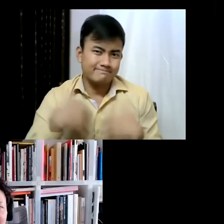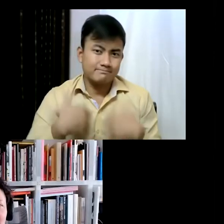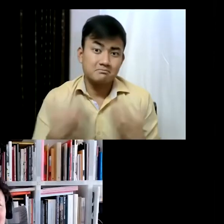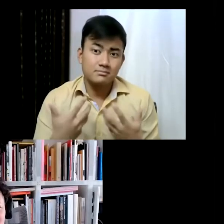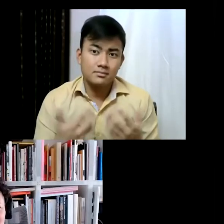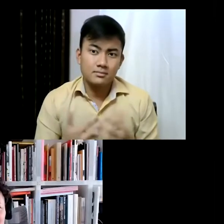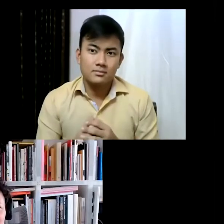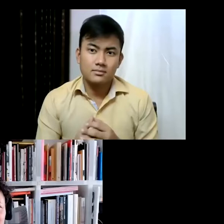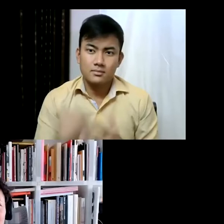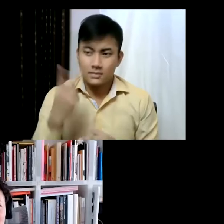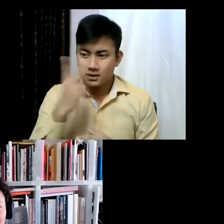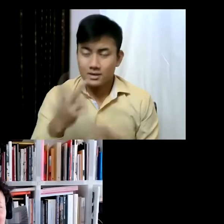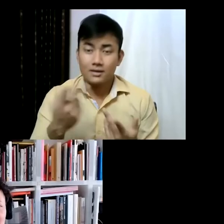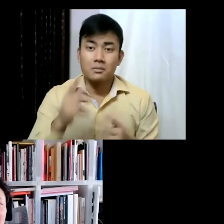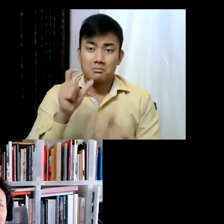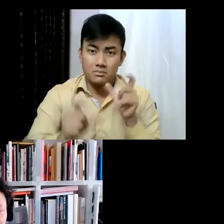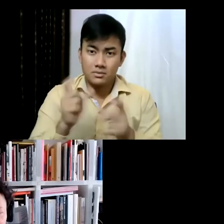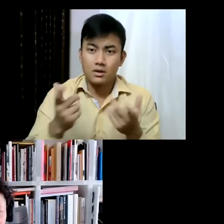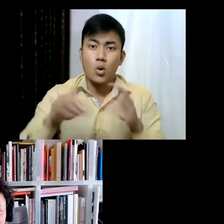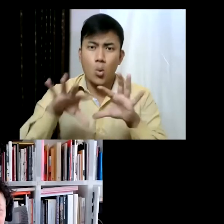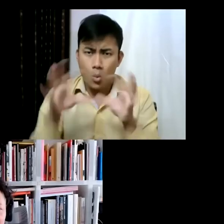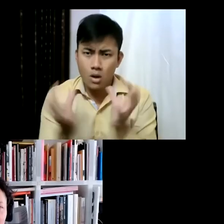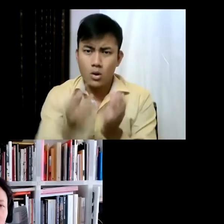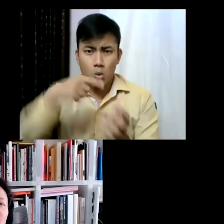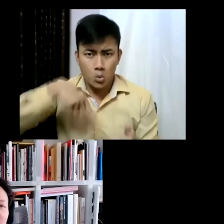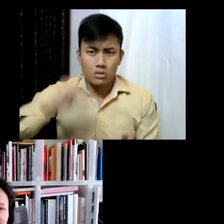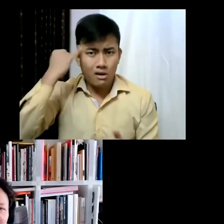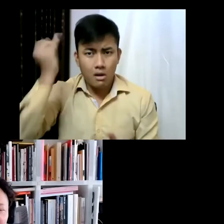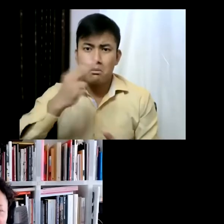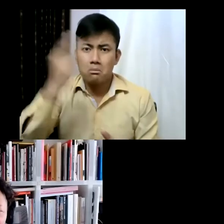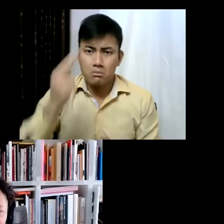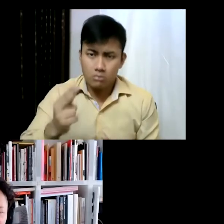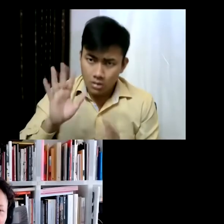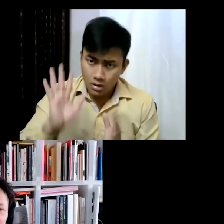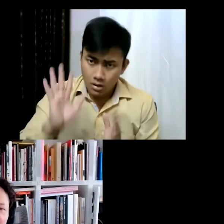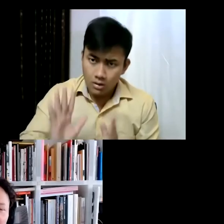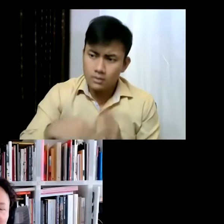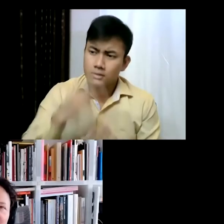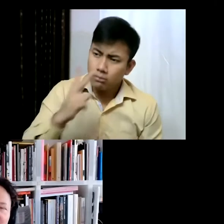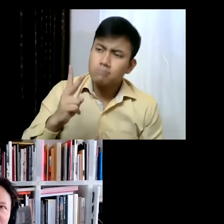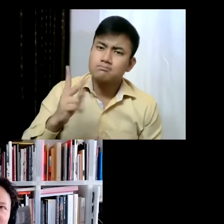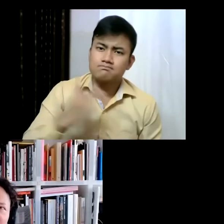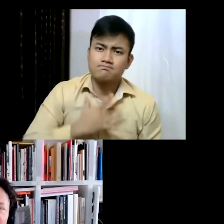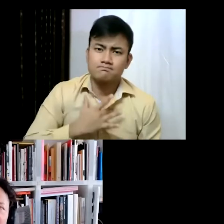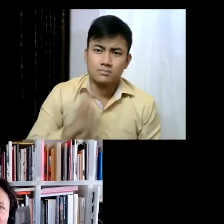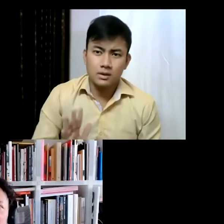depiction of the world as it may be...or will be in the future. So I'm less interested in, you